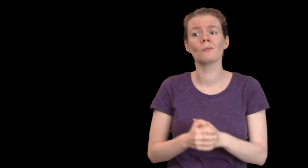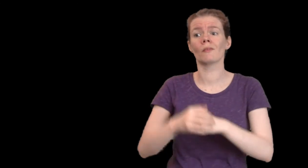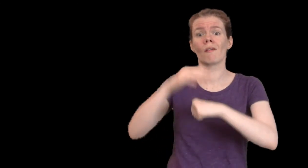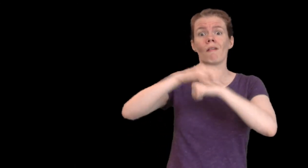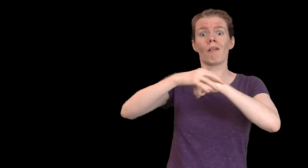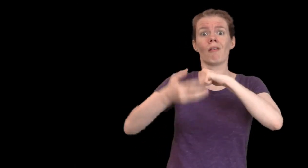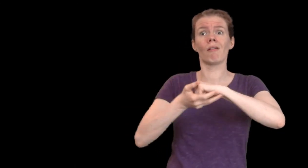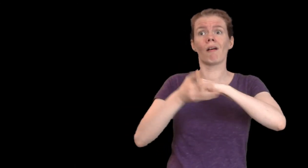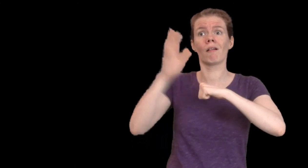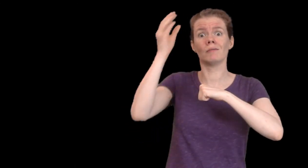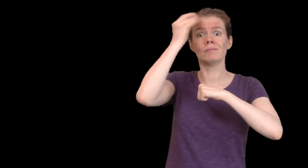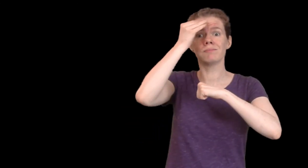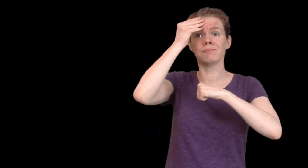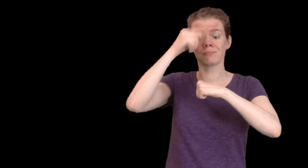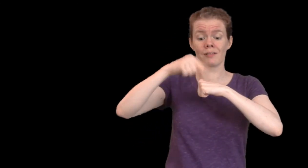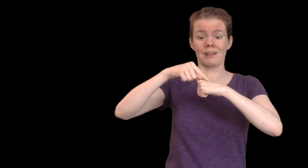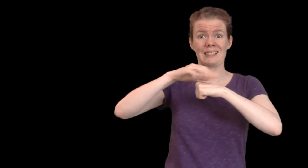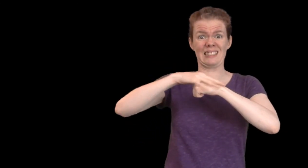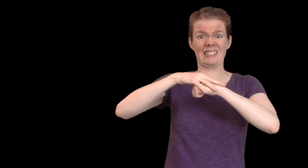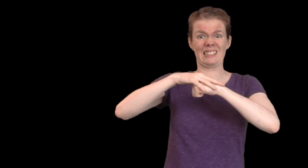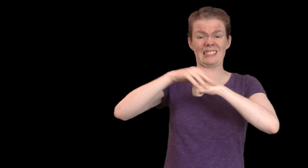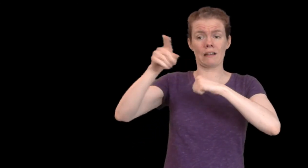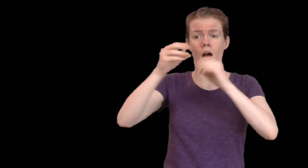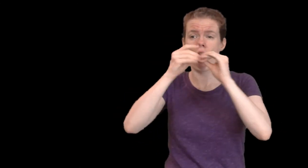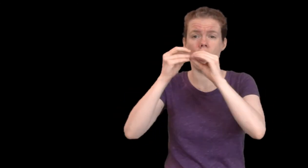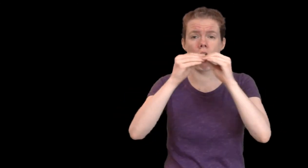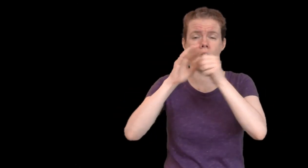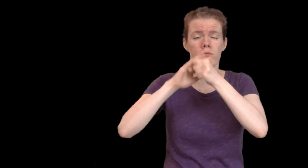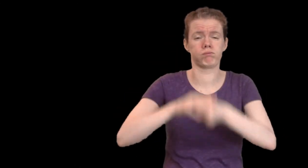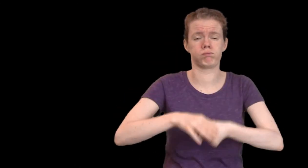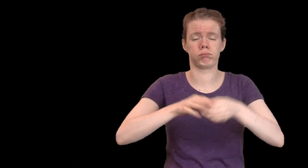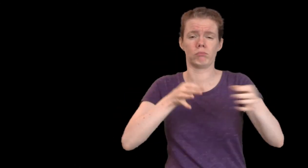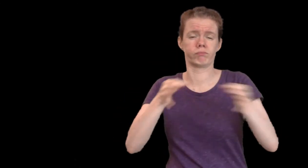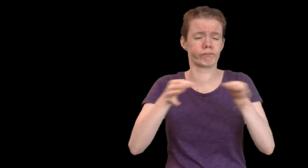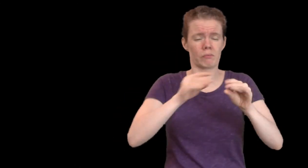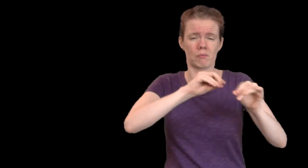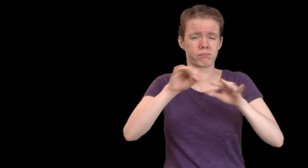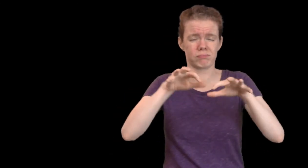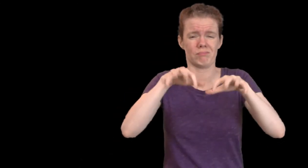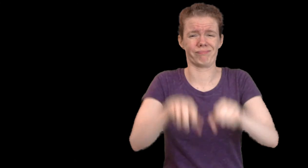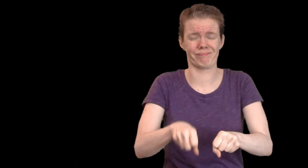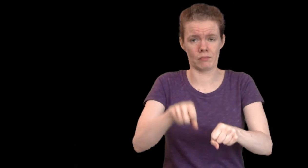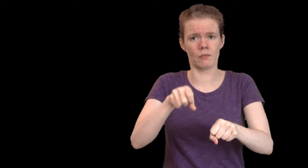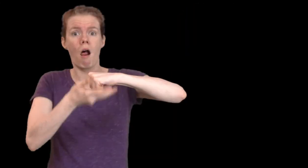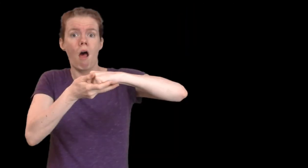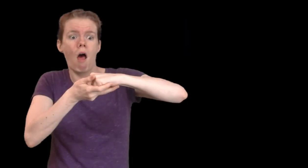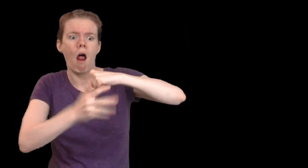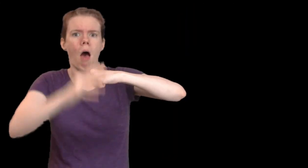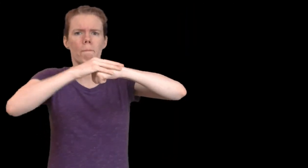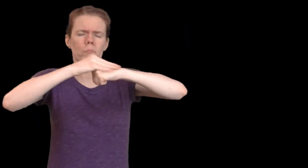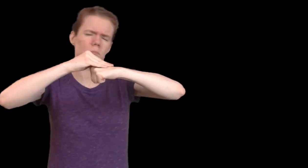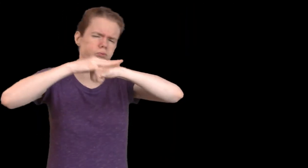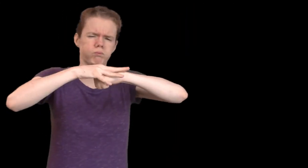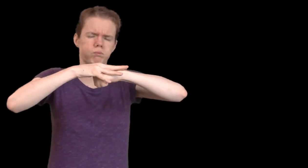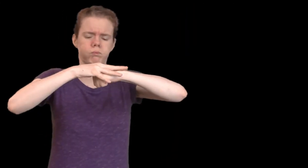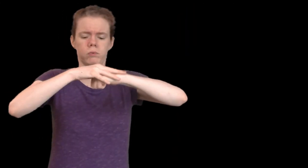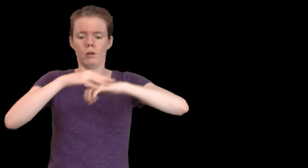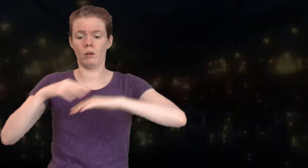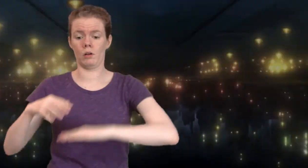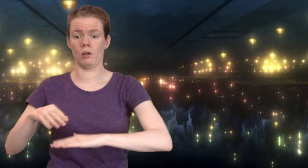What was underground Aiga is now the overland, defeating oppression.